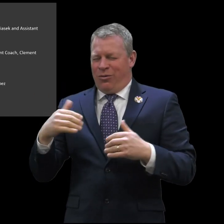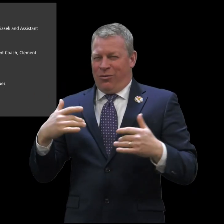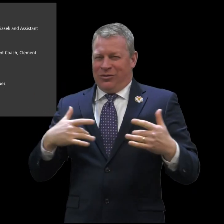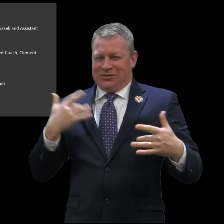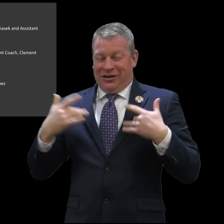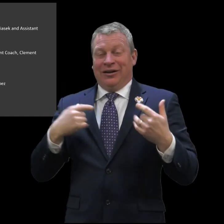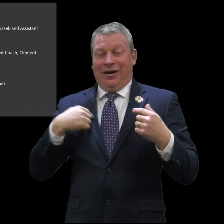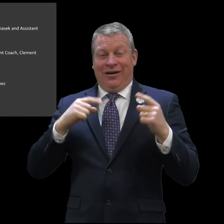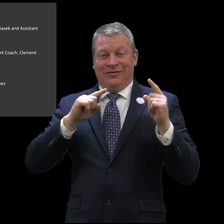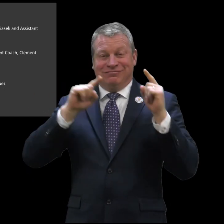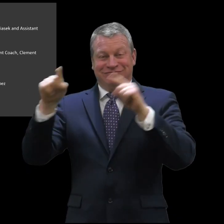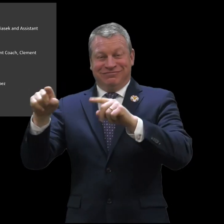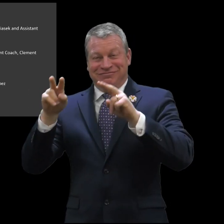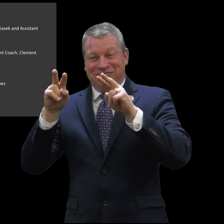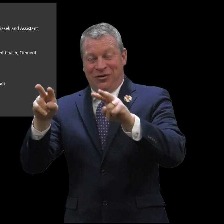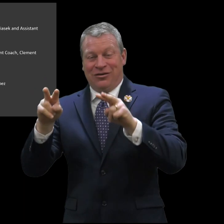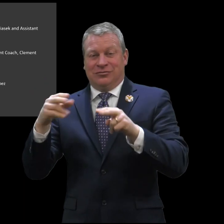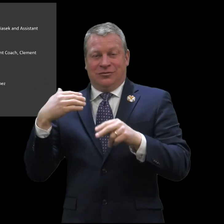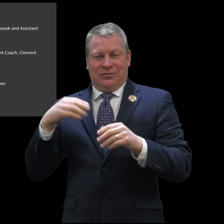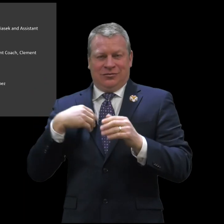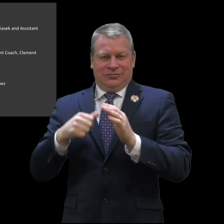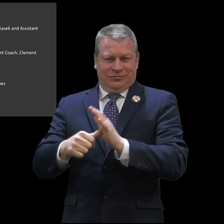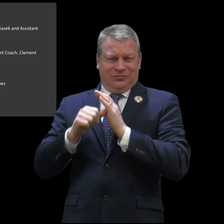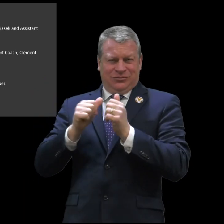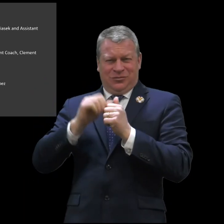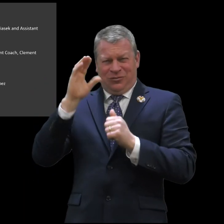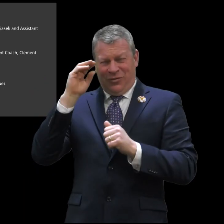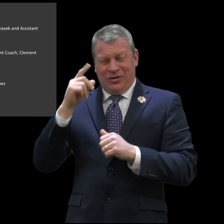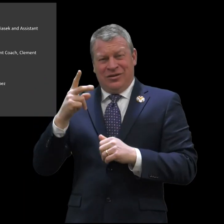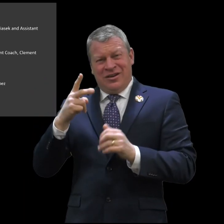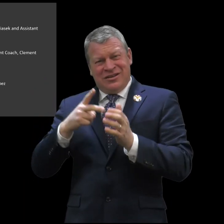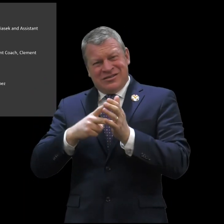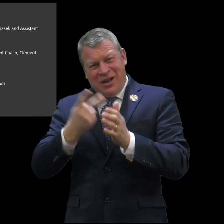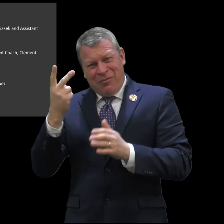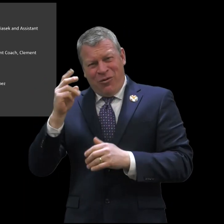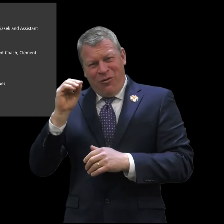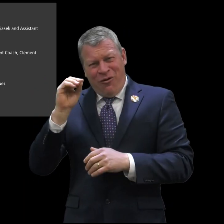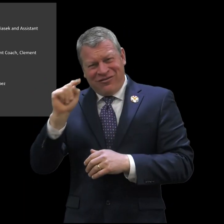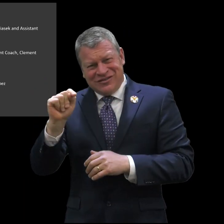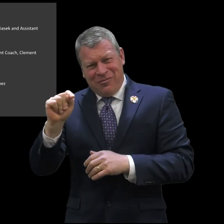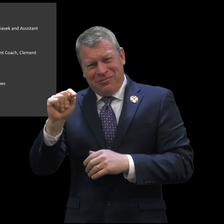into the ESDAA tournament was exciting. I went to watch and they went into double